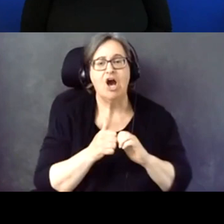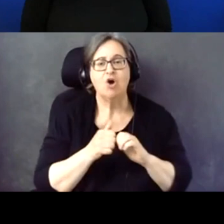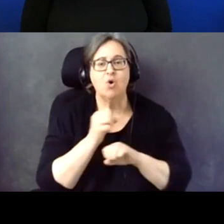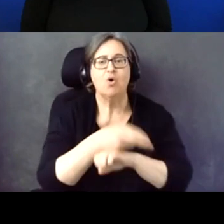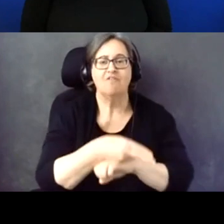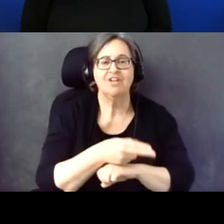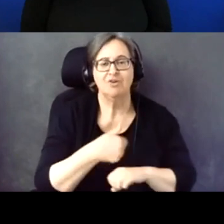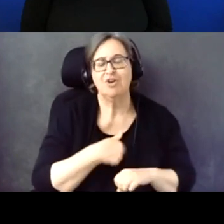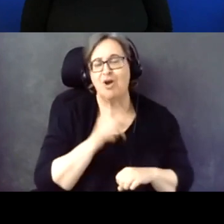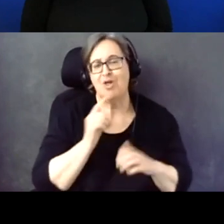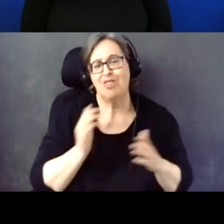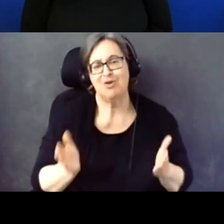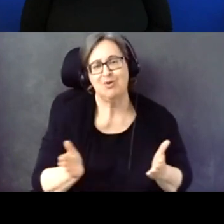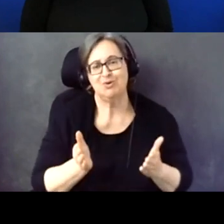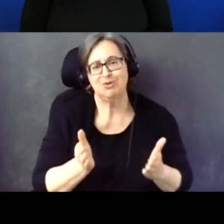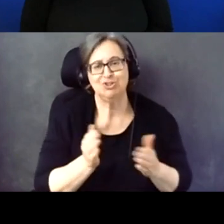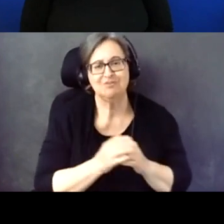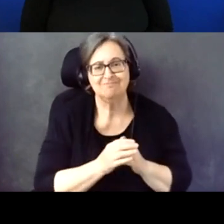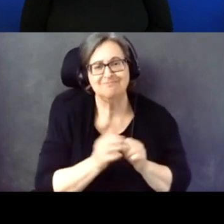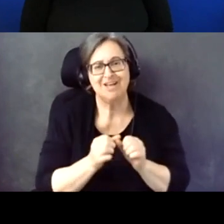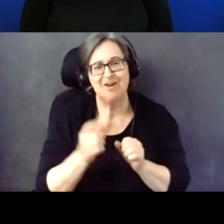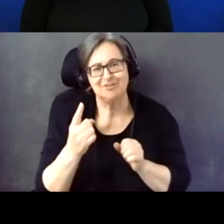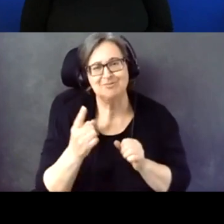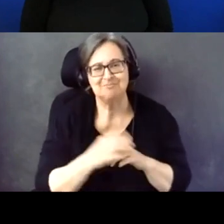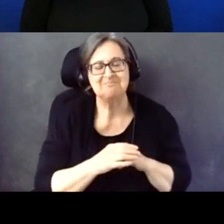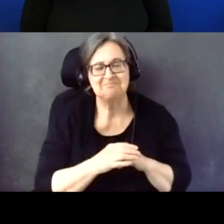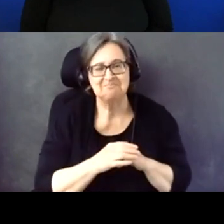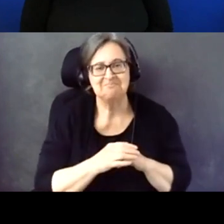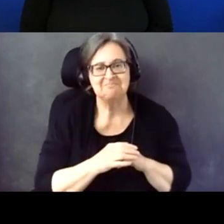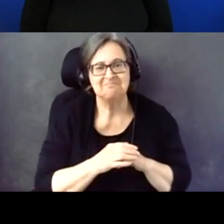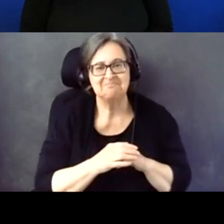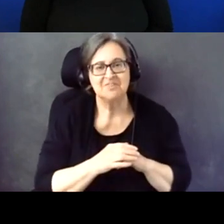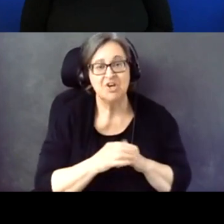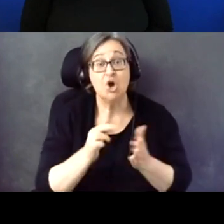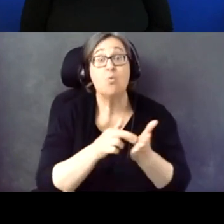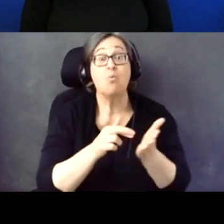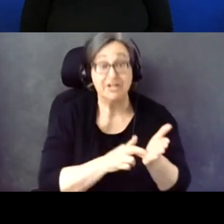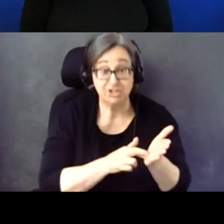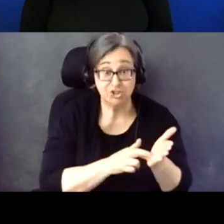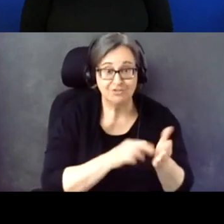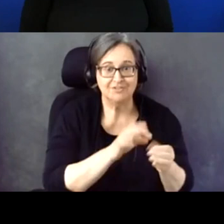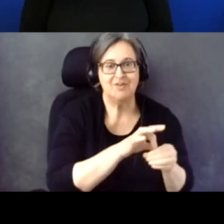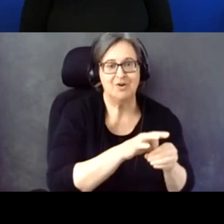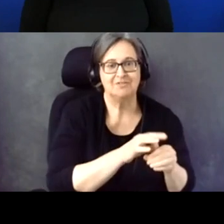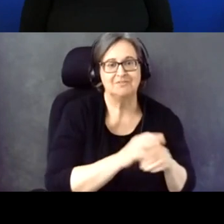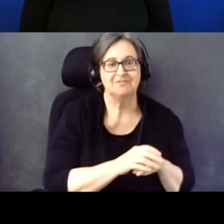So I would really encourage everyone register to vote, first and foremost.